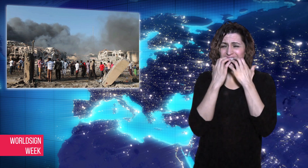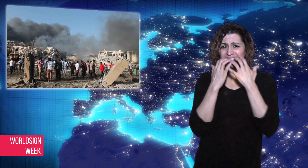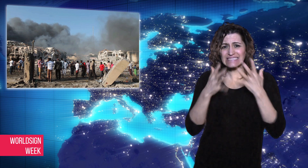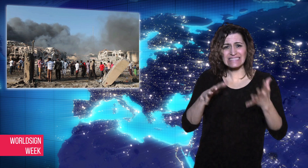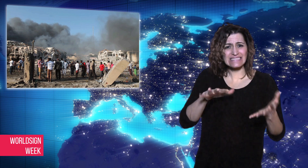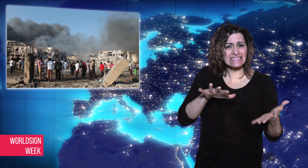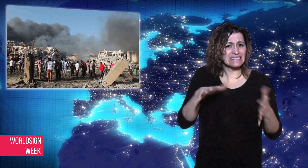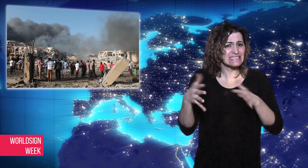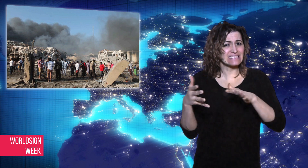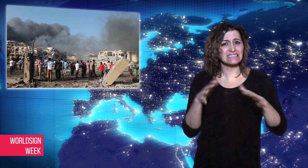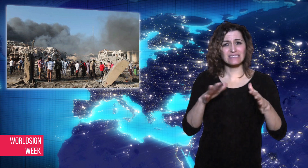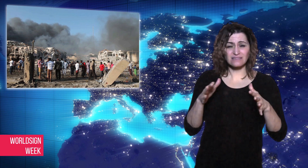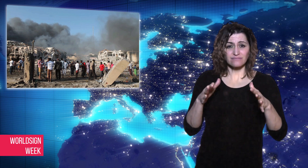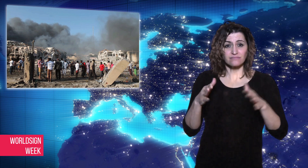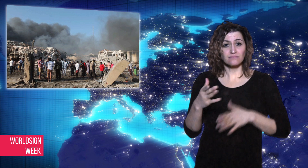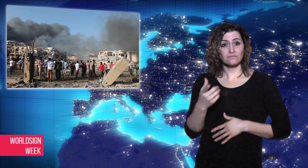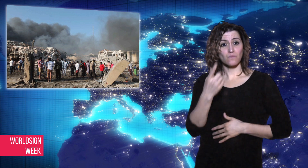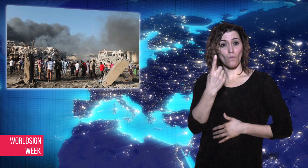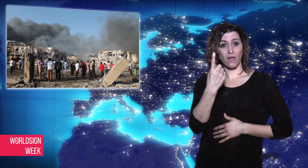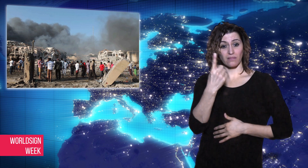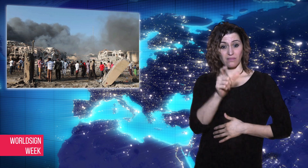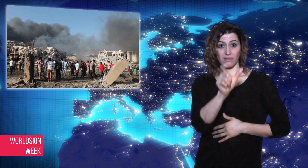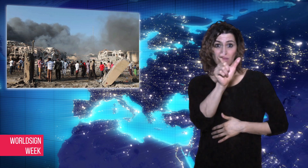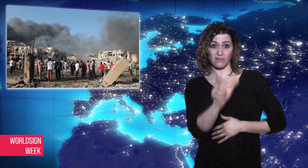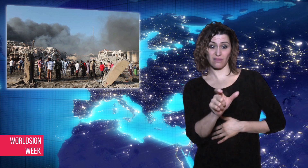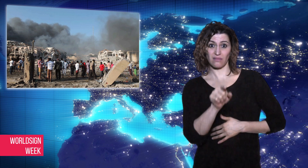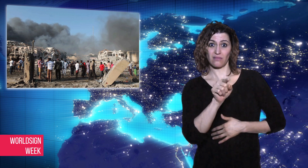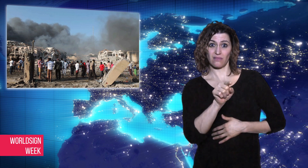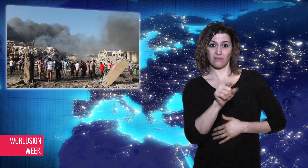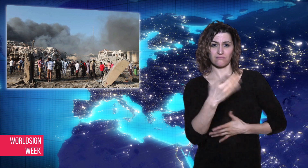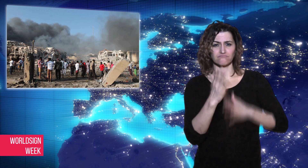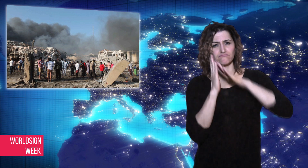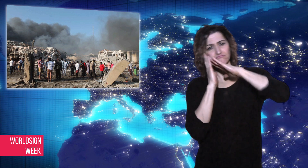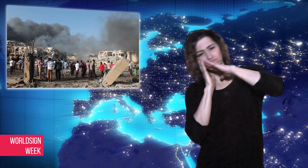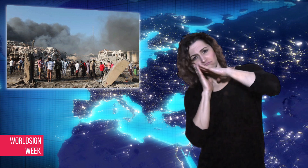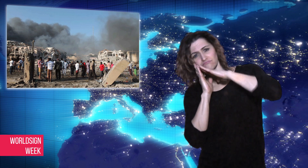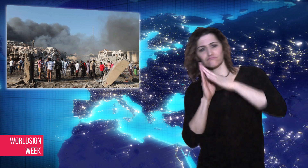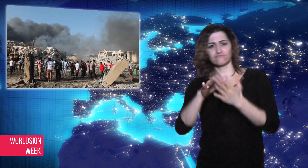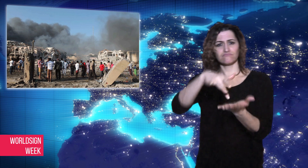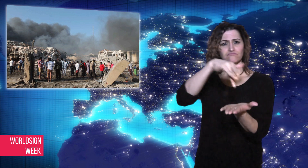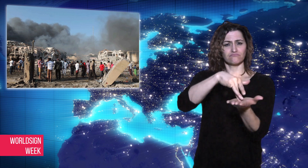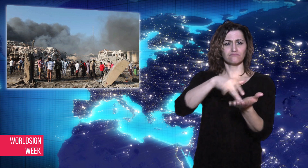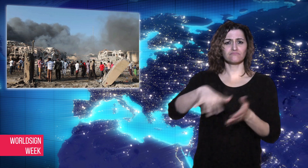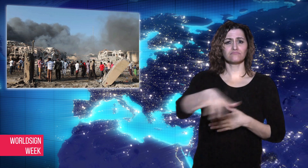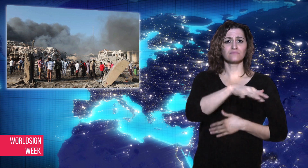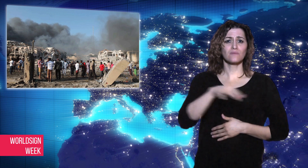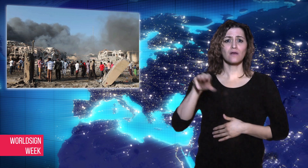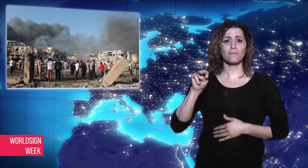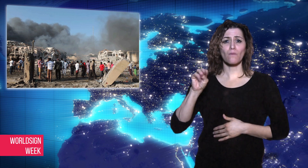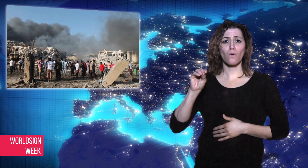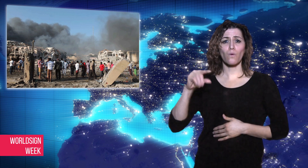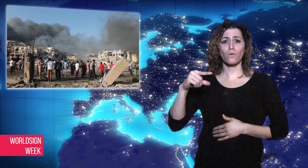resident asked: “We are dying in